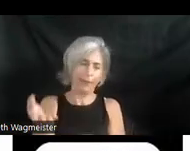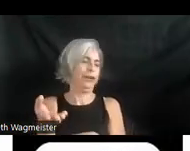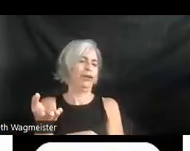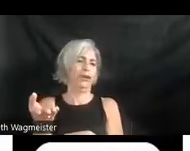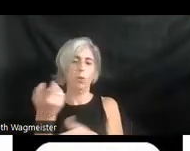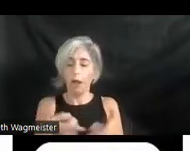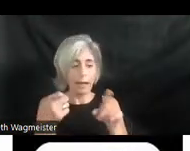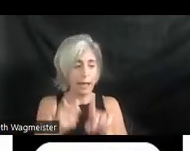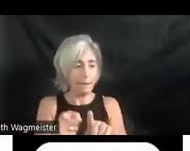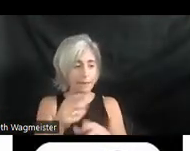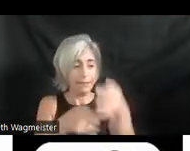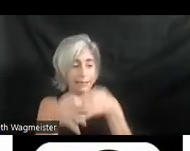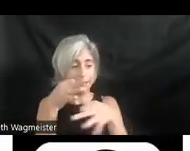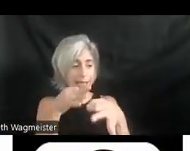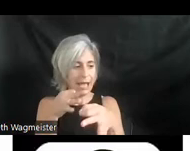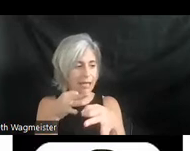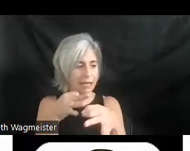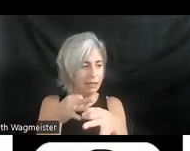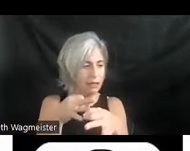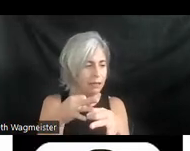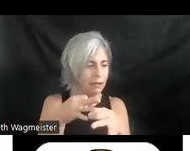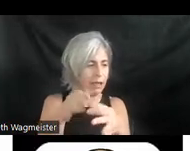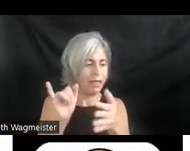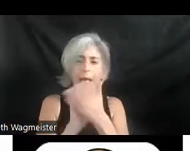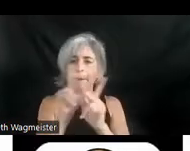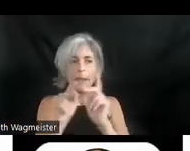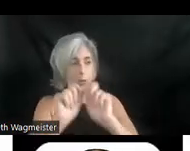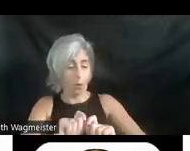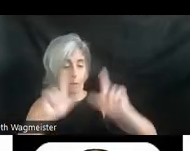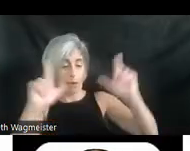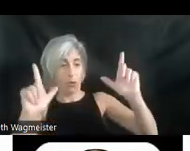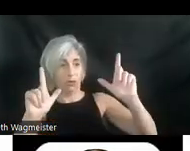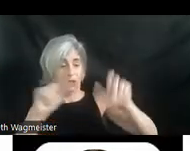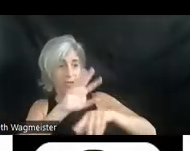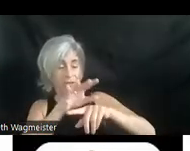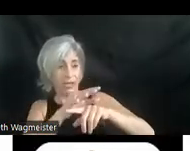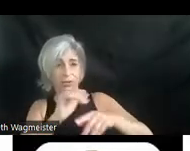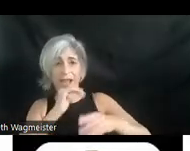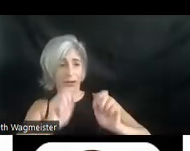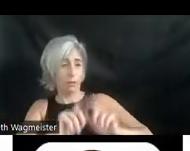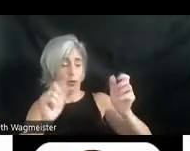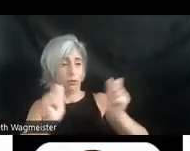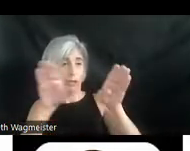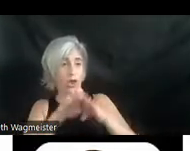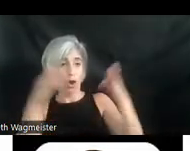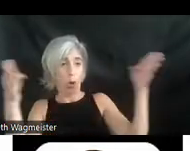instead is that people will post their video, they're not going to post it with "open" description